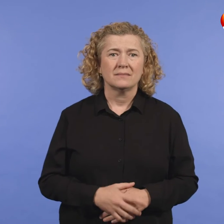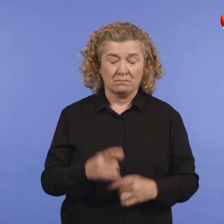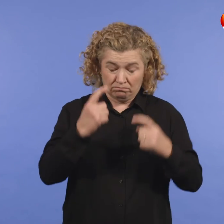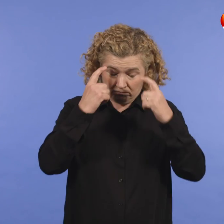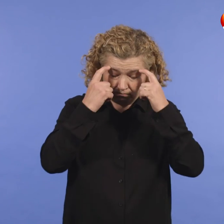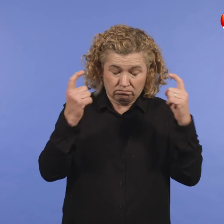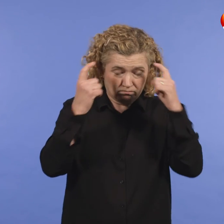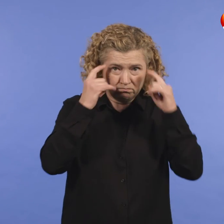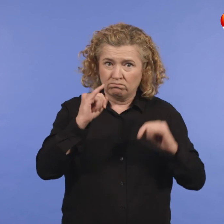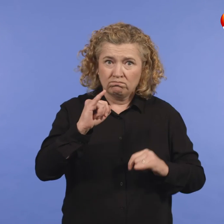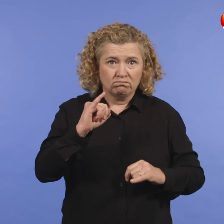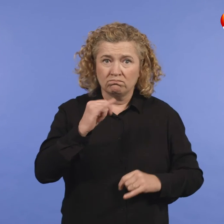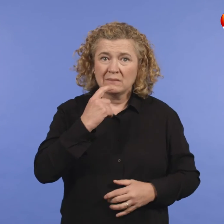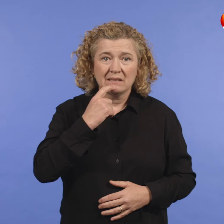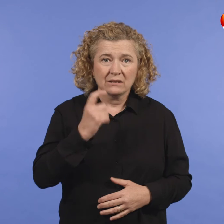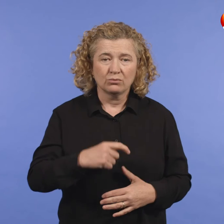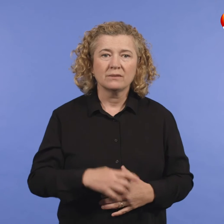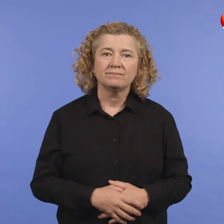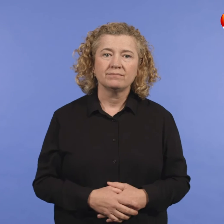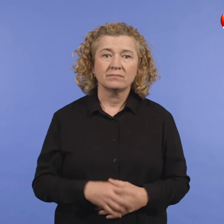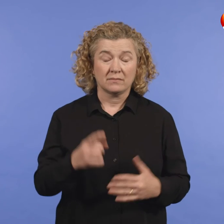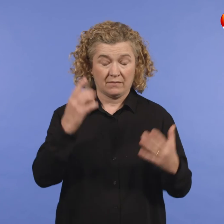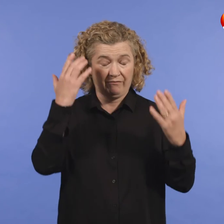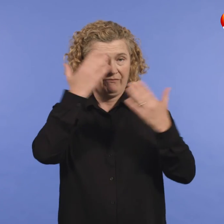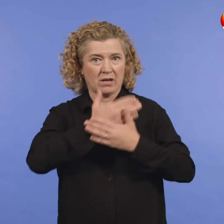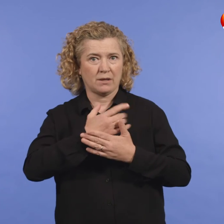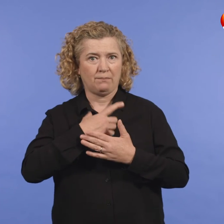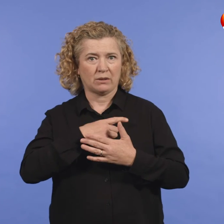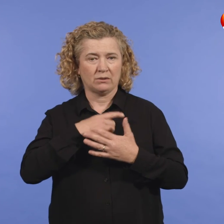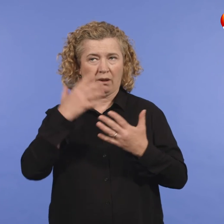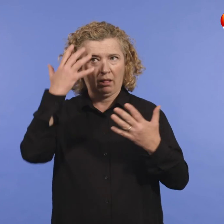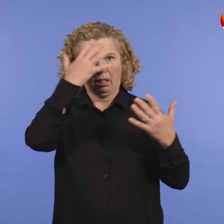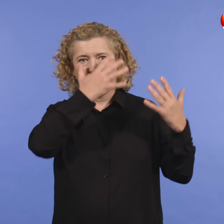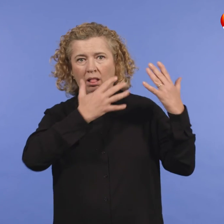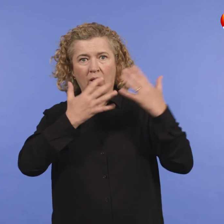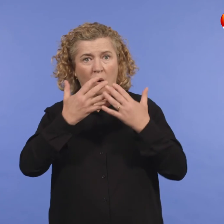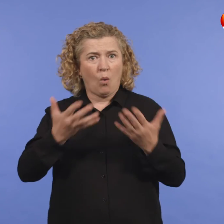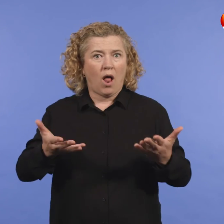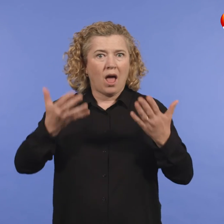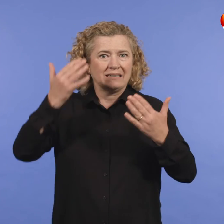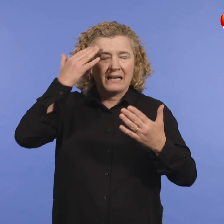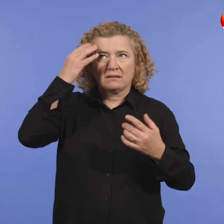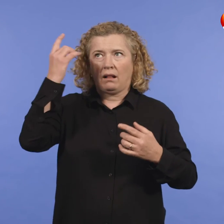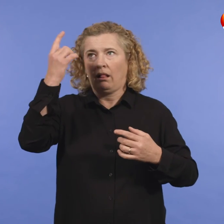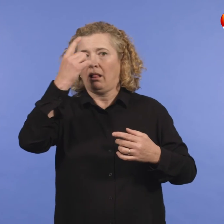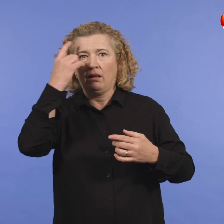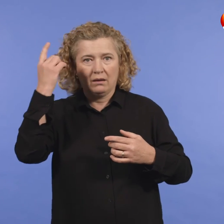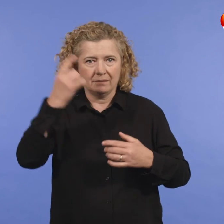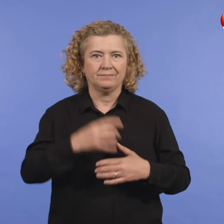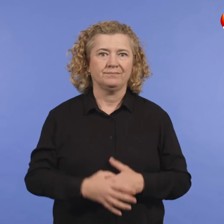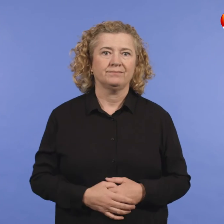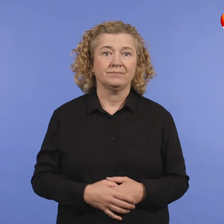severe headaches - passing out due to dizziness / light-headedness